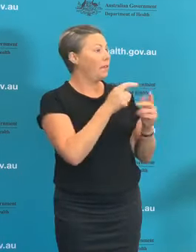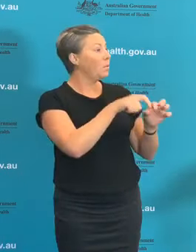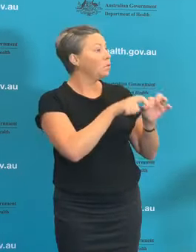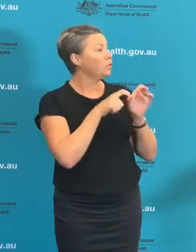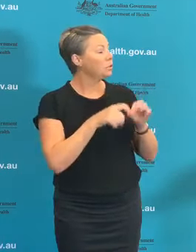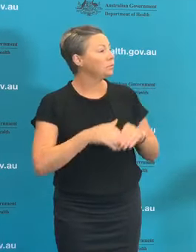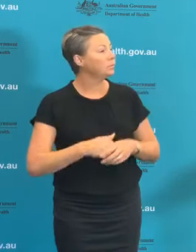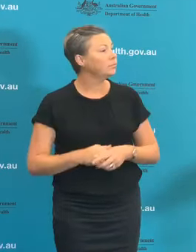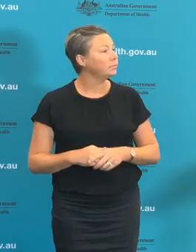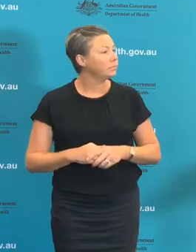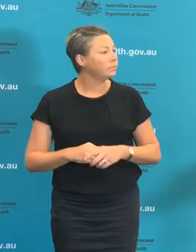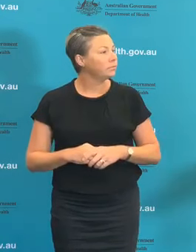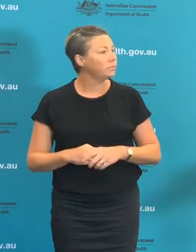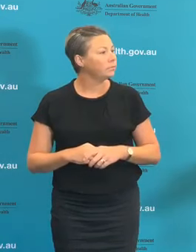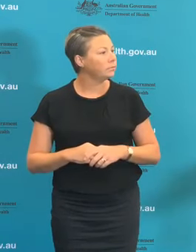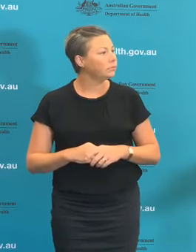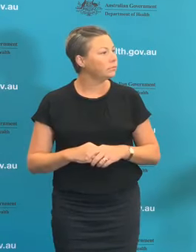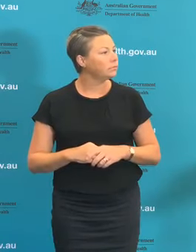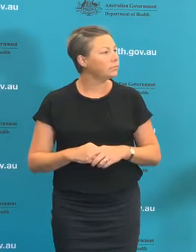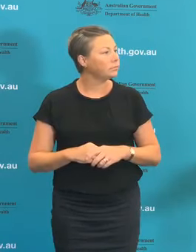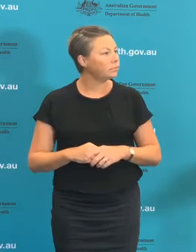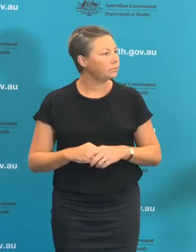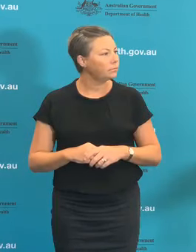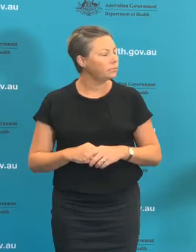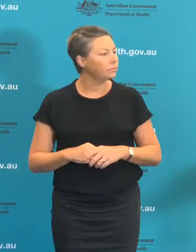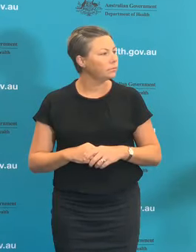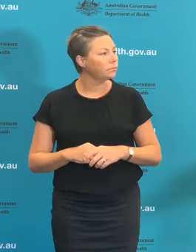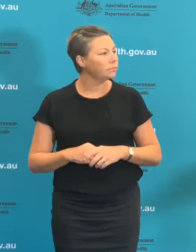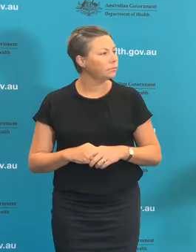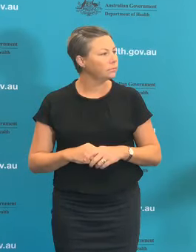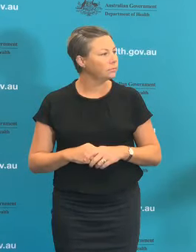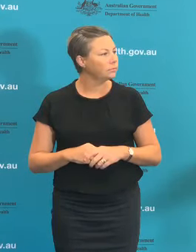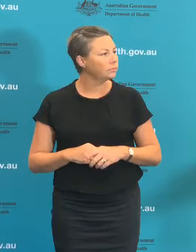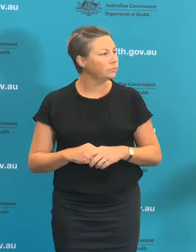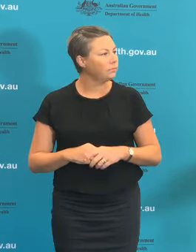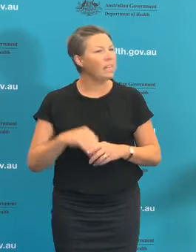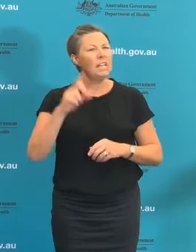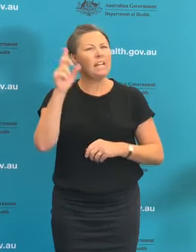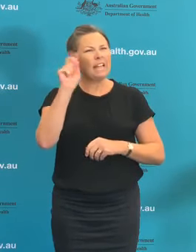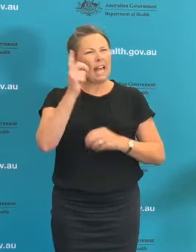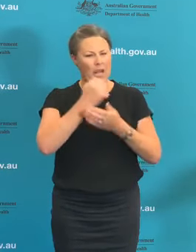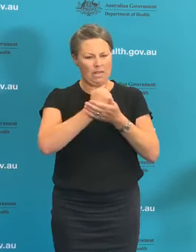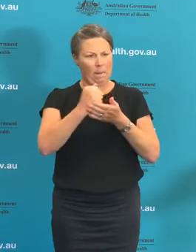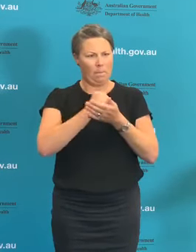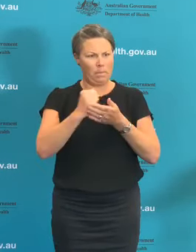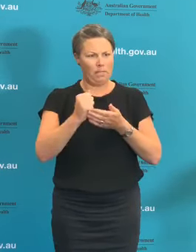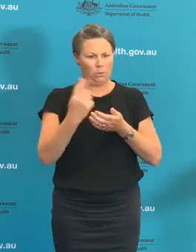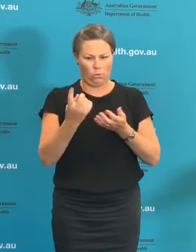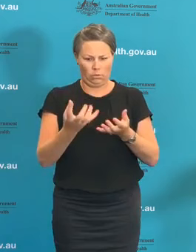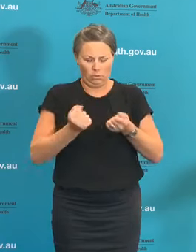Considering how low new cases are at the moment, how close are we to actually eradicating